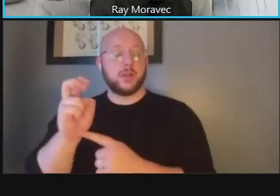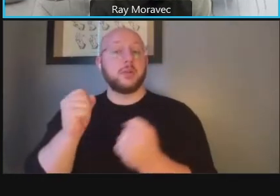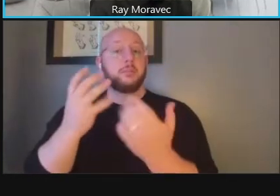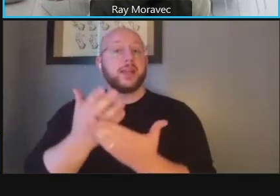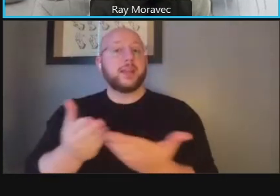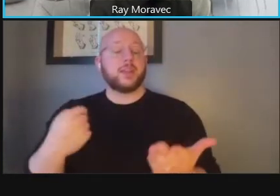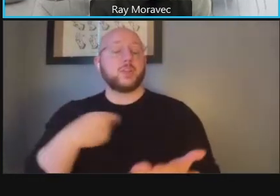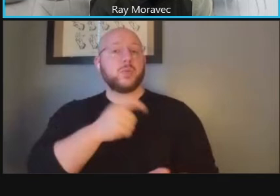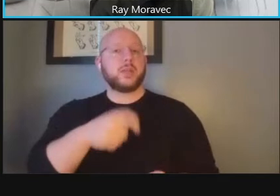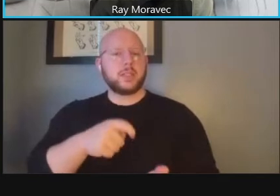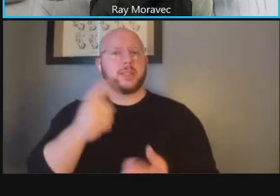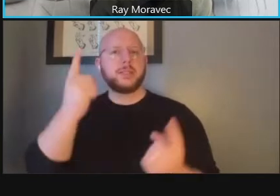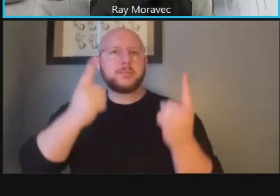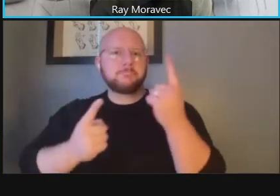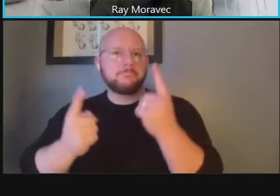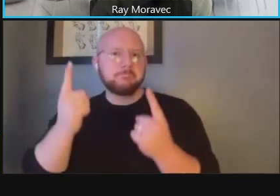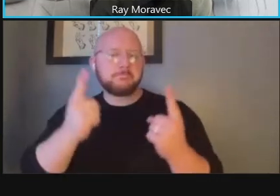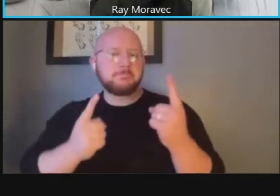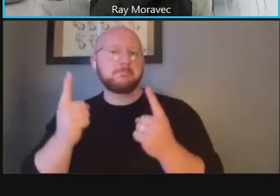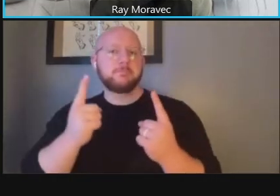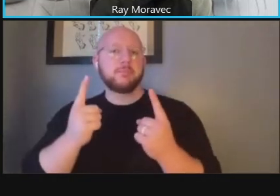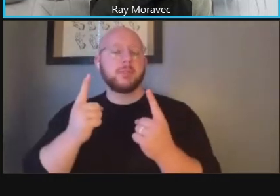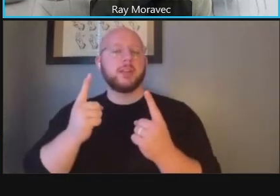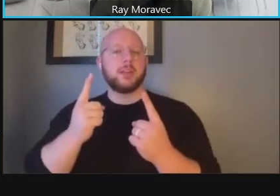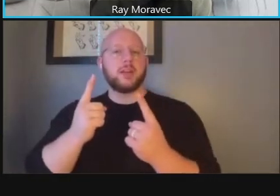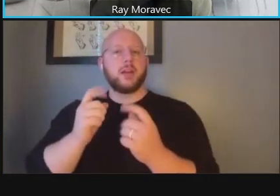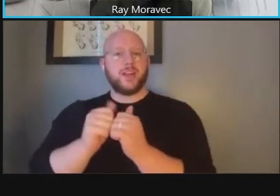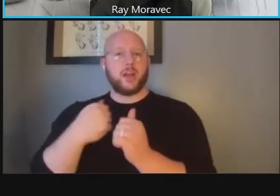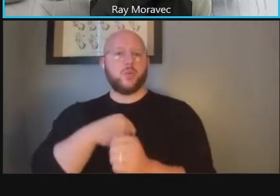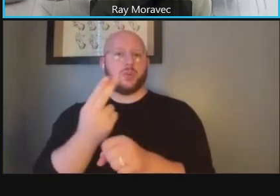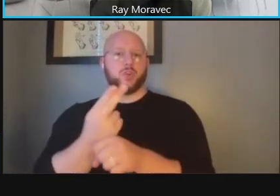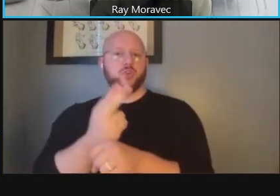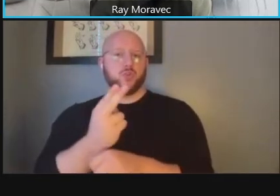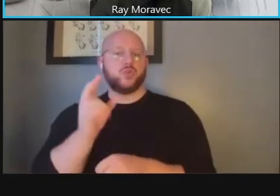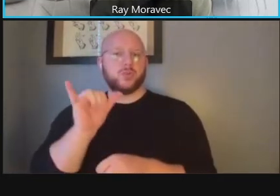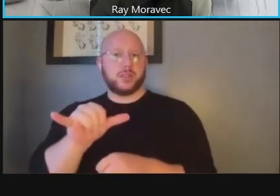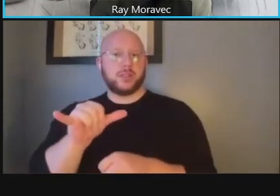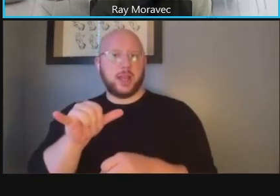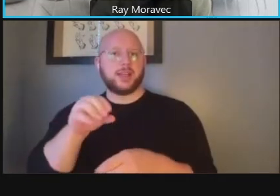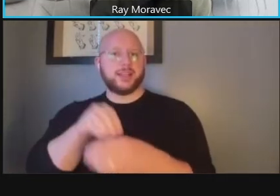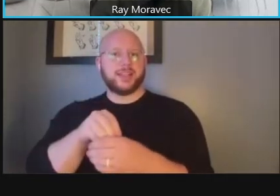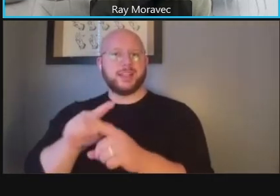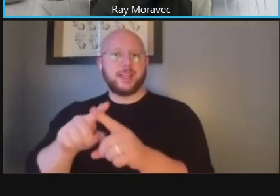uh the uses um within this area from metro bus stops to metro access